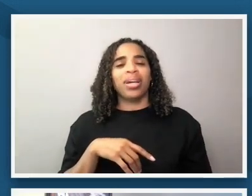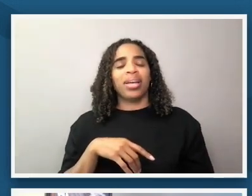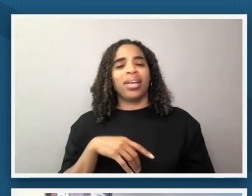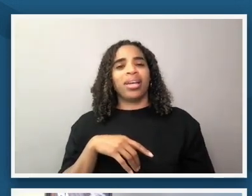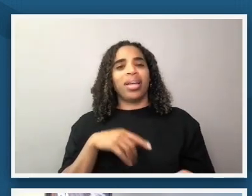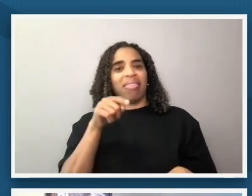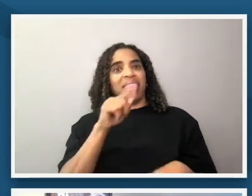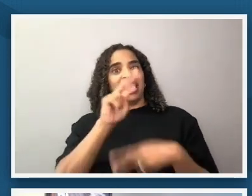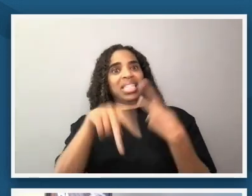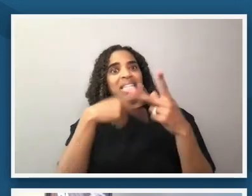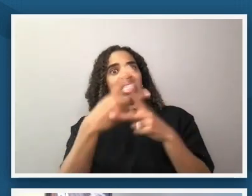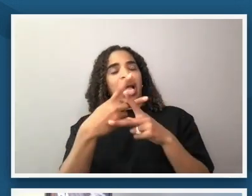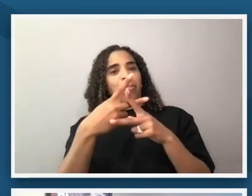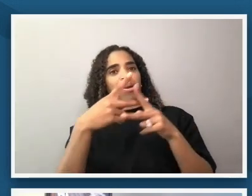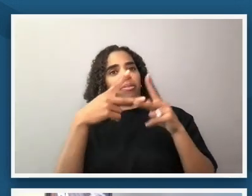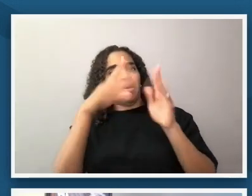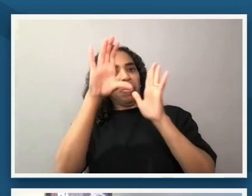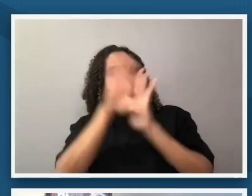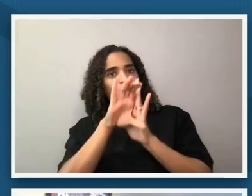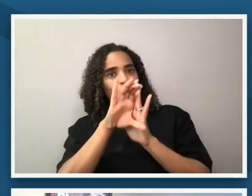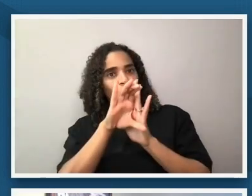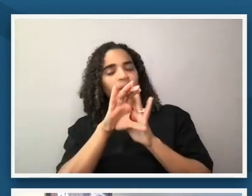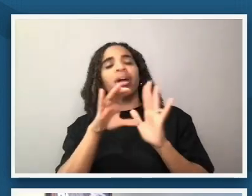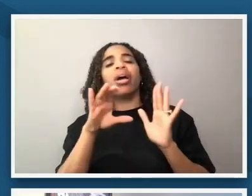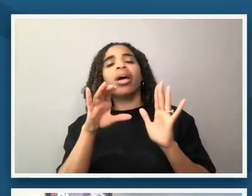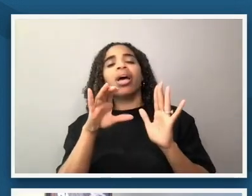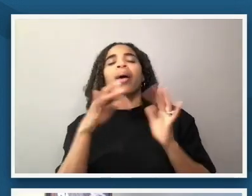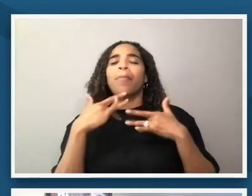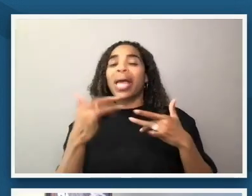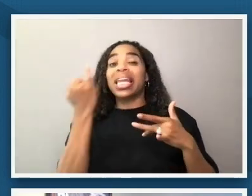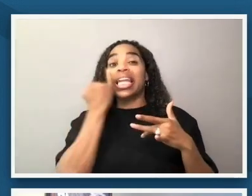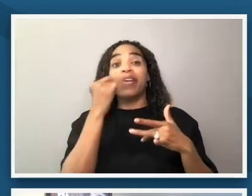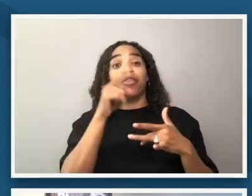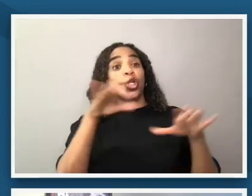a lot of times has a single individual